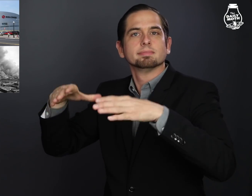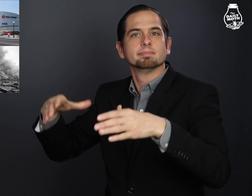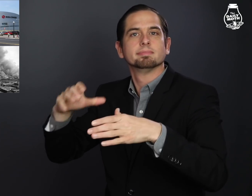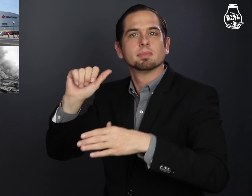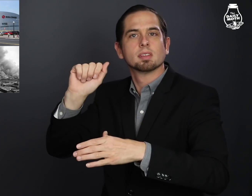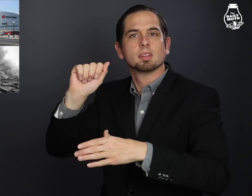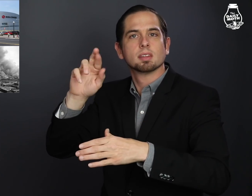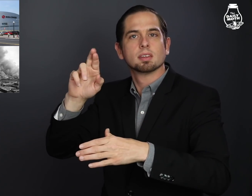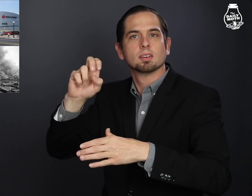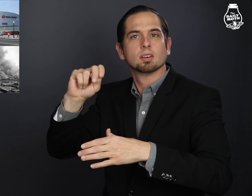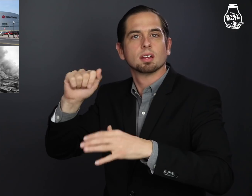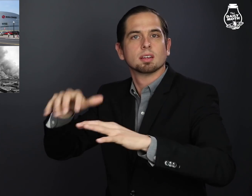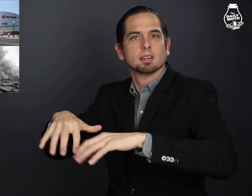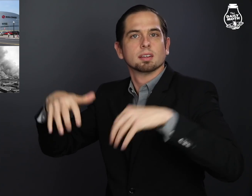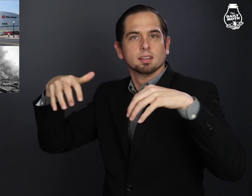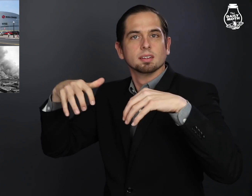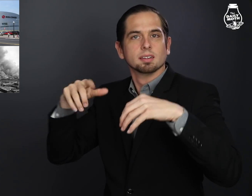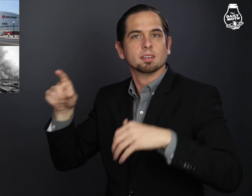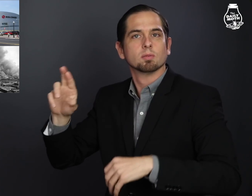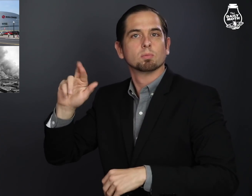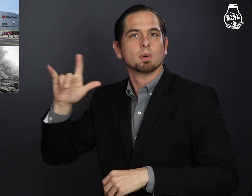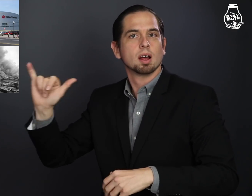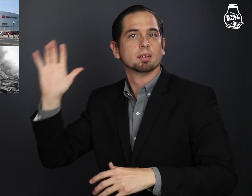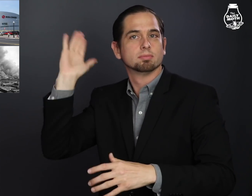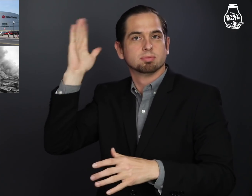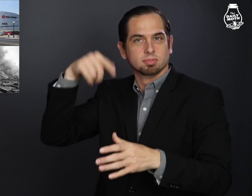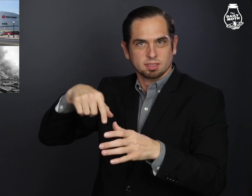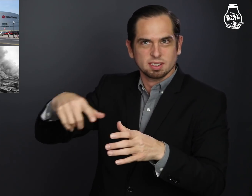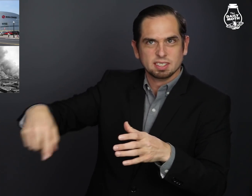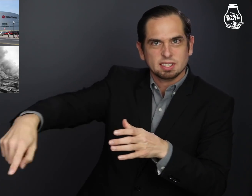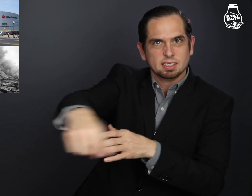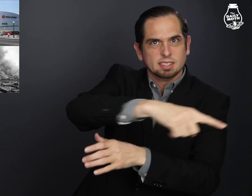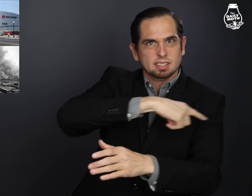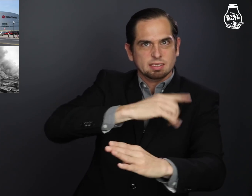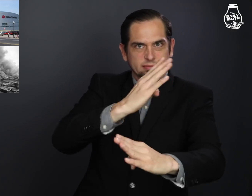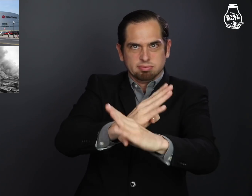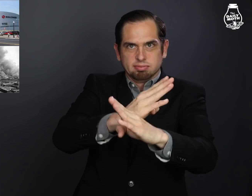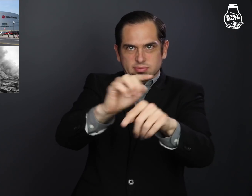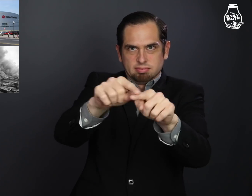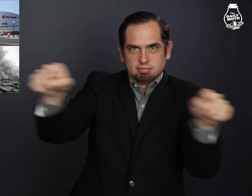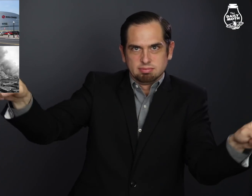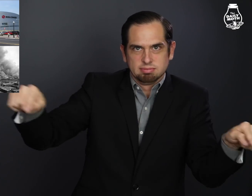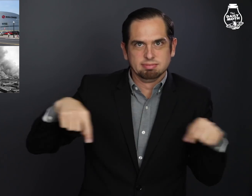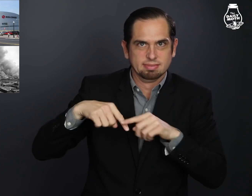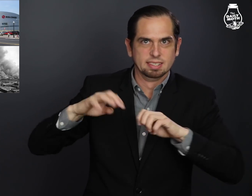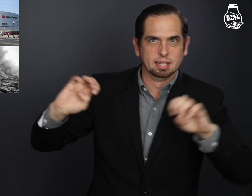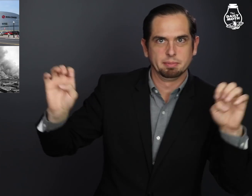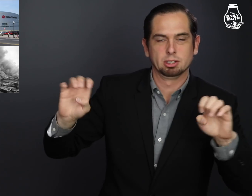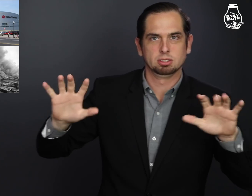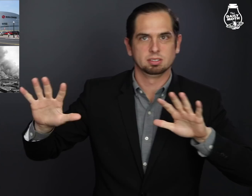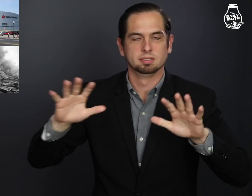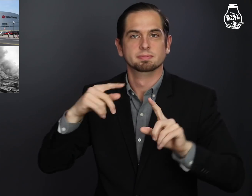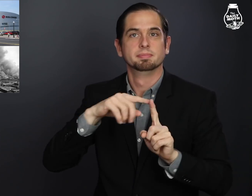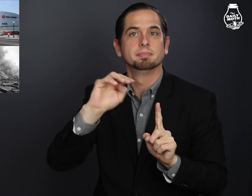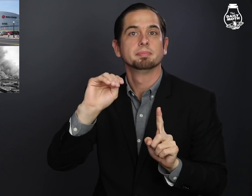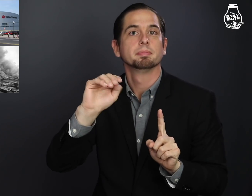around an arena where the rally will take place.